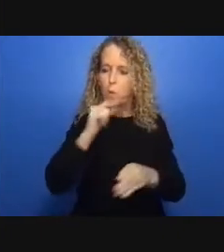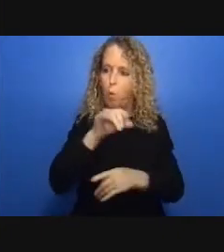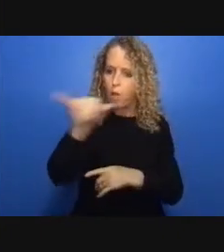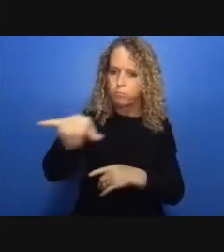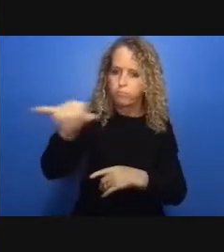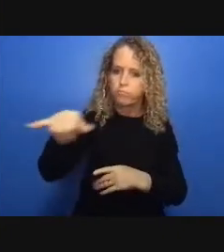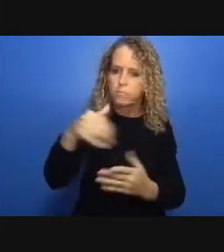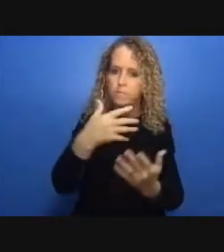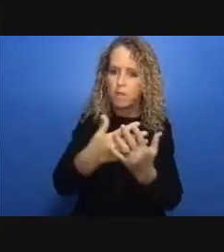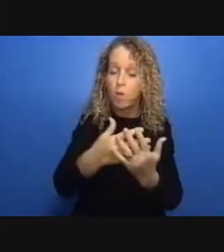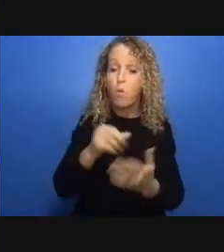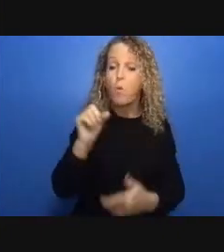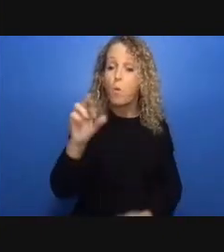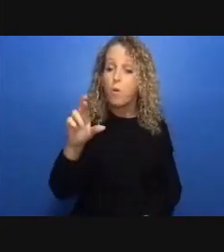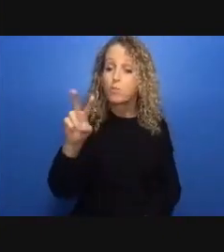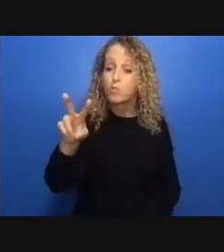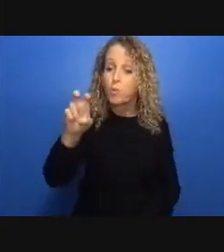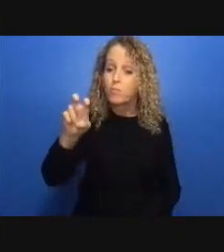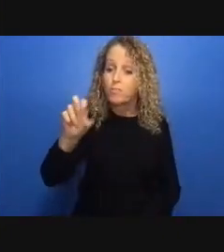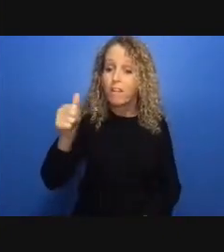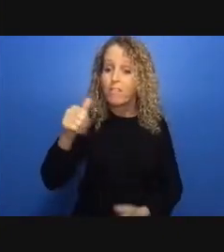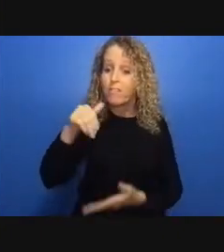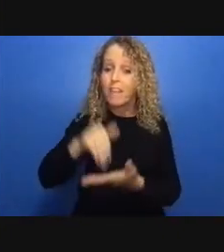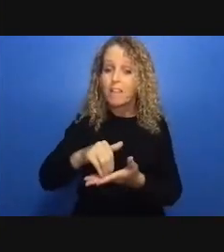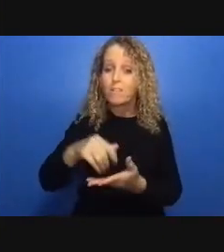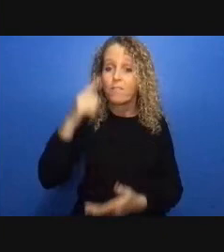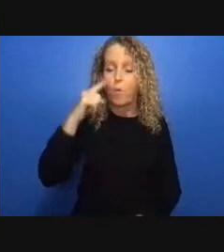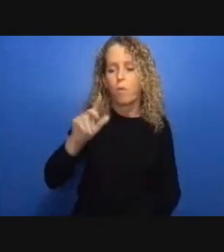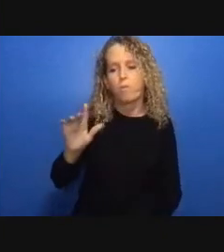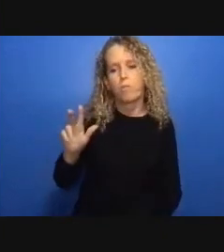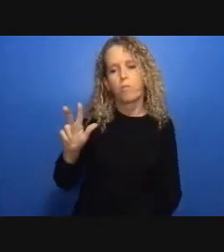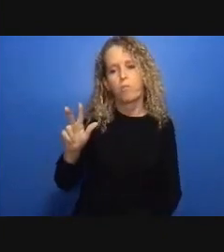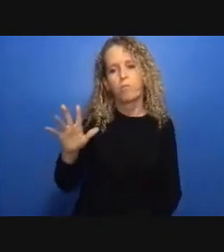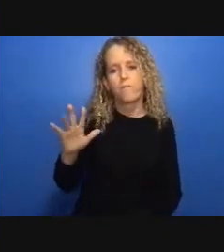we're not dealing with things as silos as you know kind of concrete compartmentalizations but